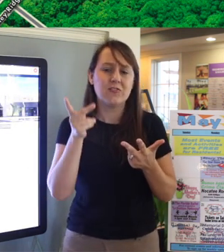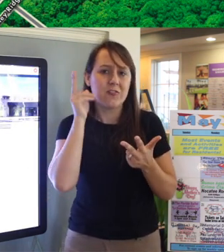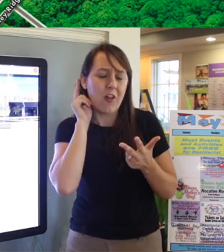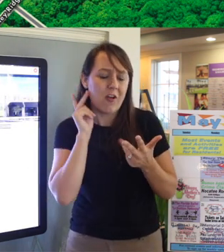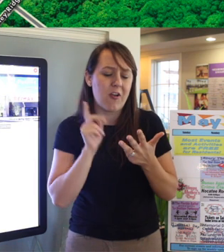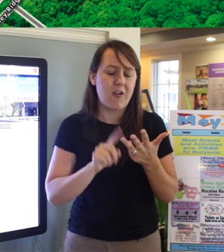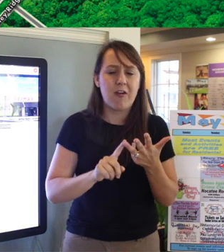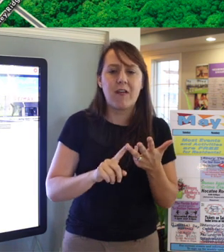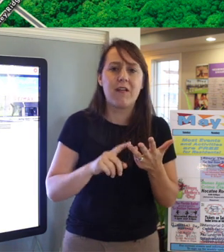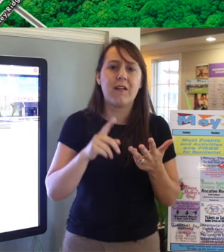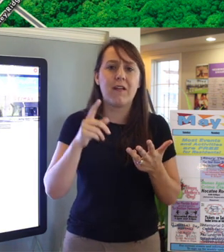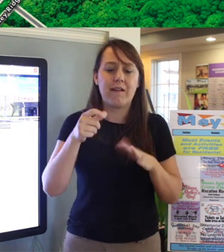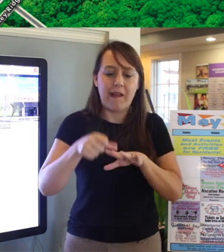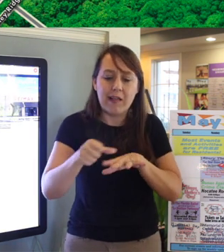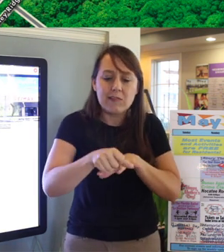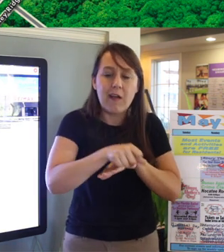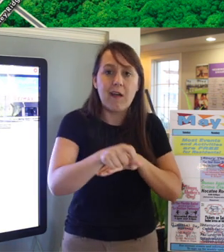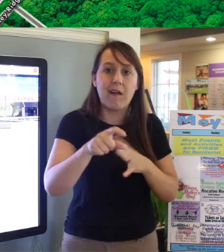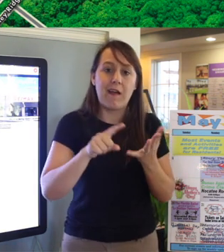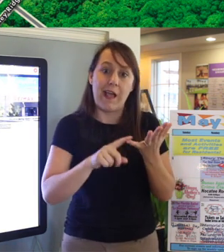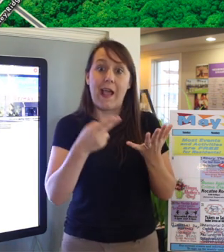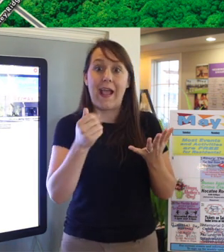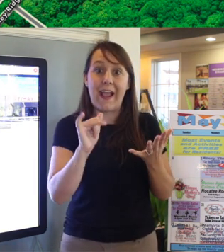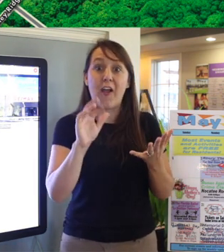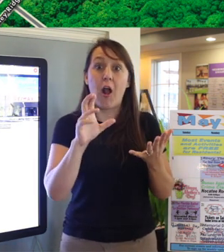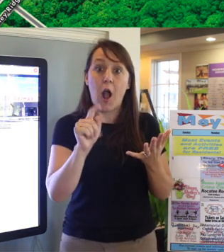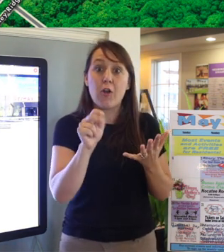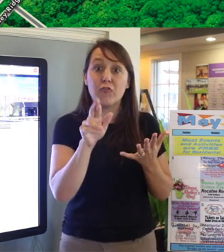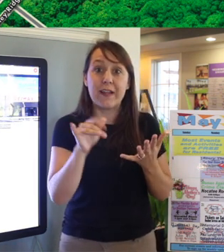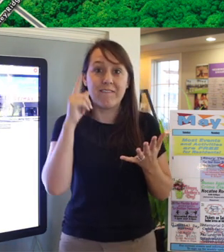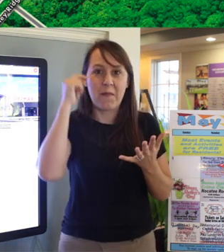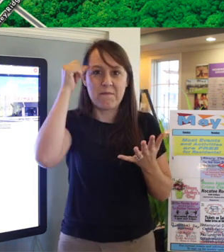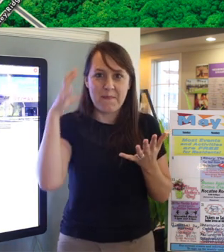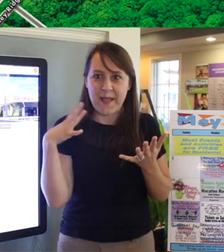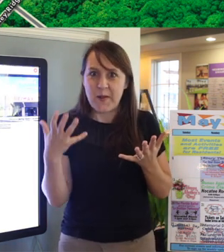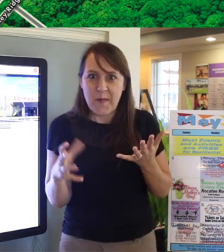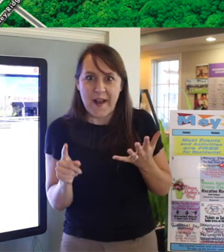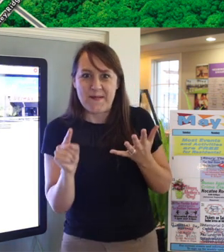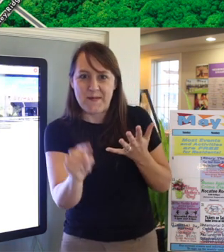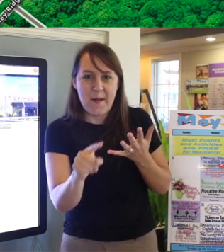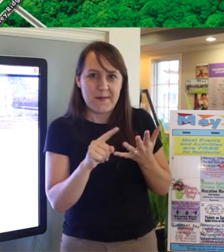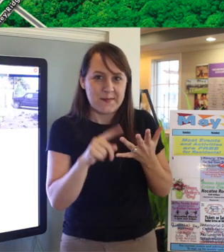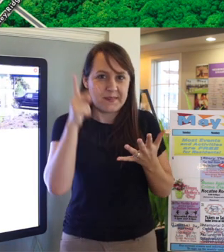Hair Cuttery for the men who don't want to go the hair salon, a UPS Store, Dick's Wings